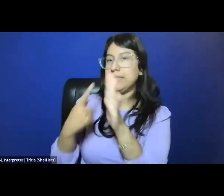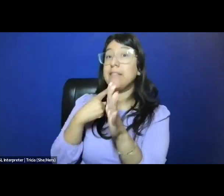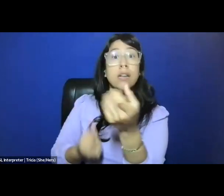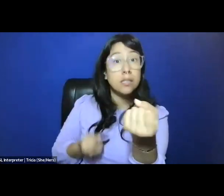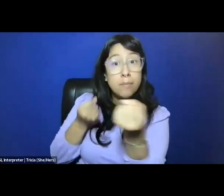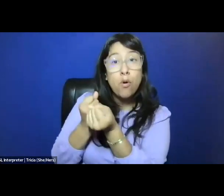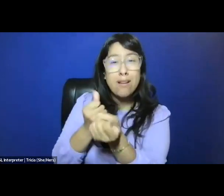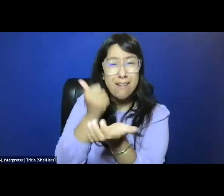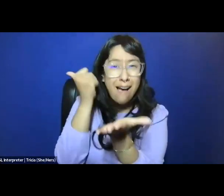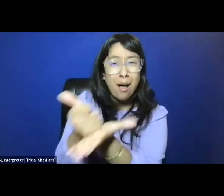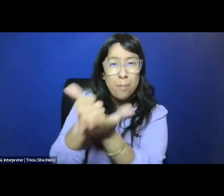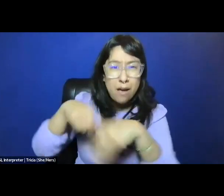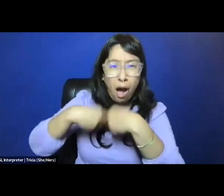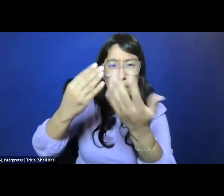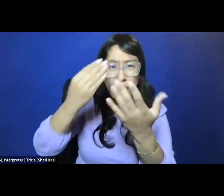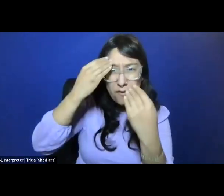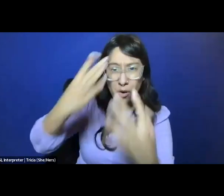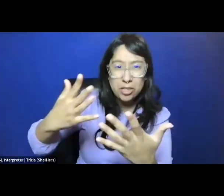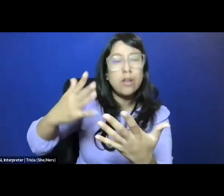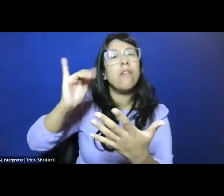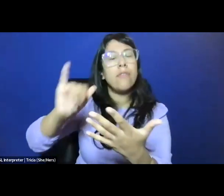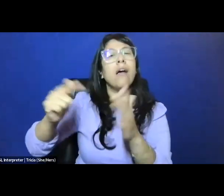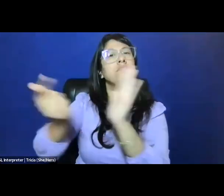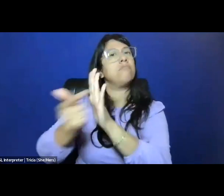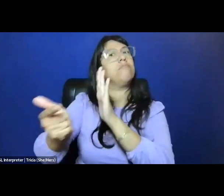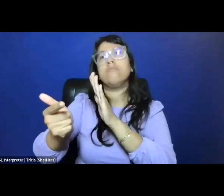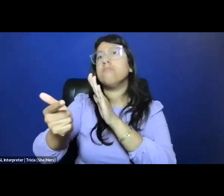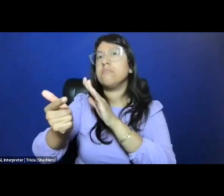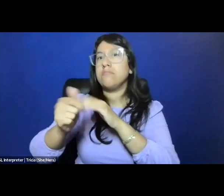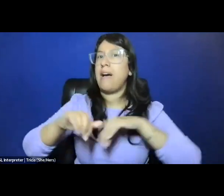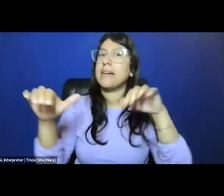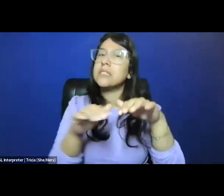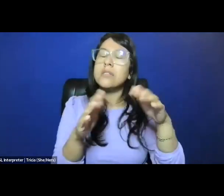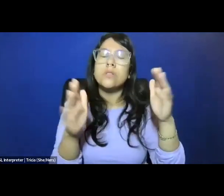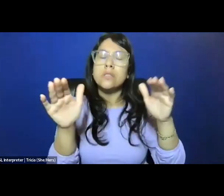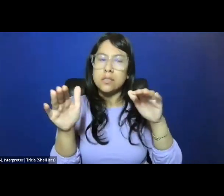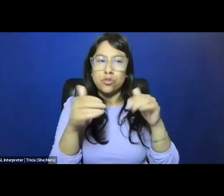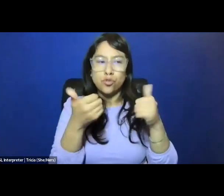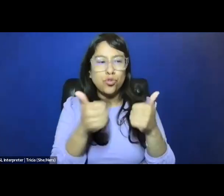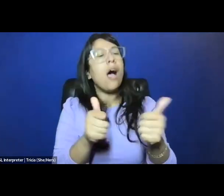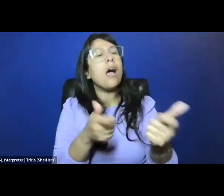aiding and abetting, offering information, that too is a criminal act, by incentivizing people